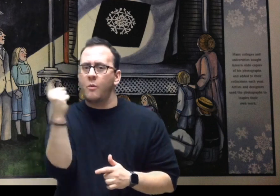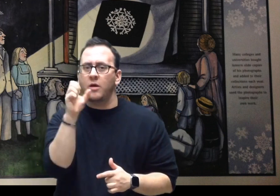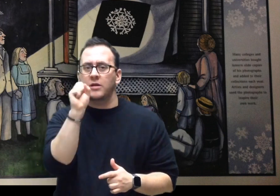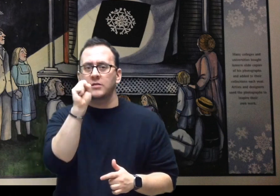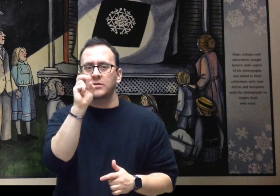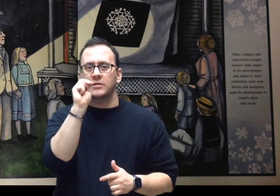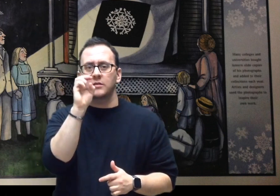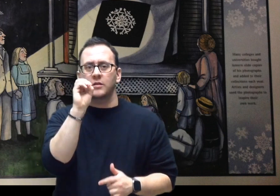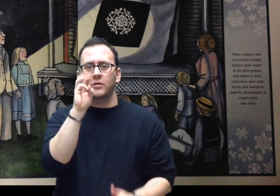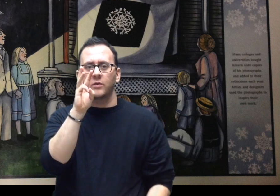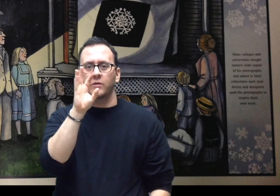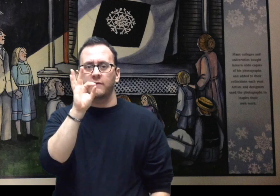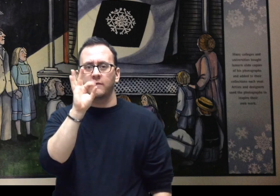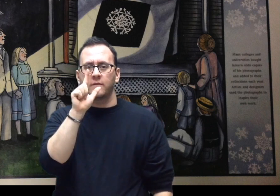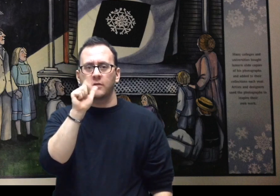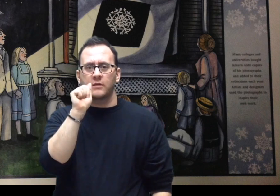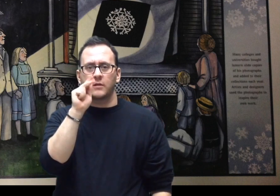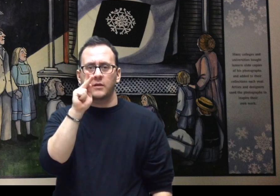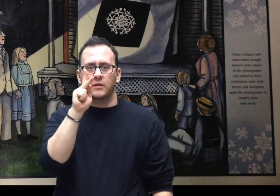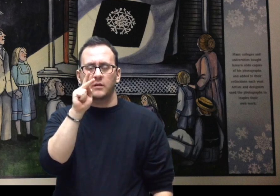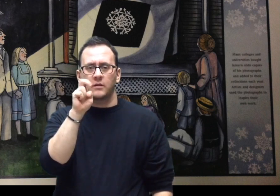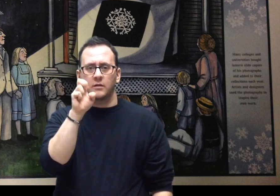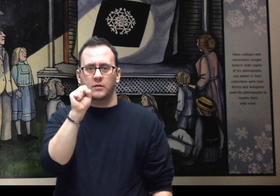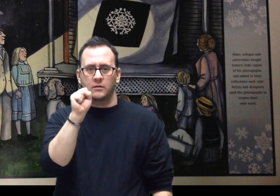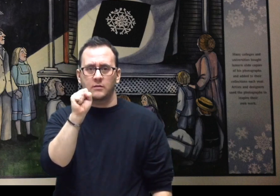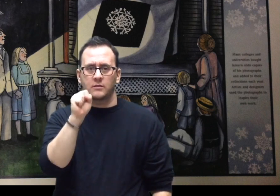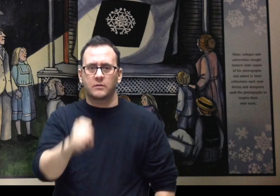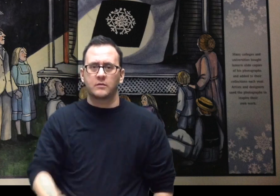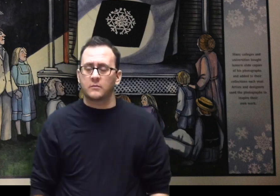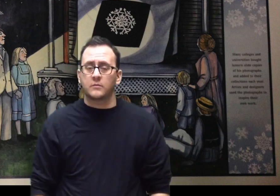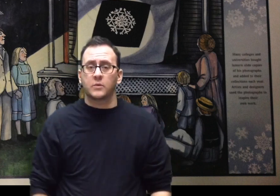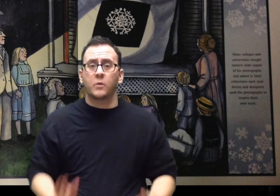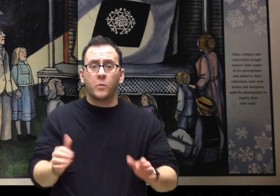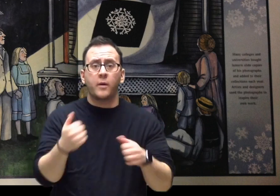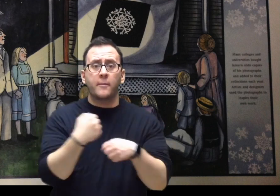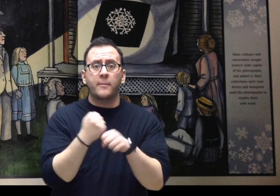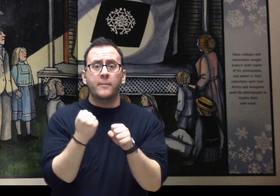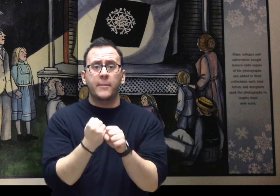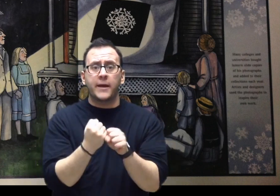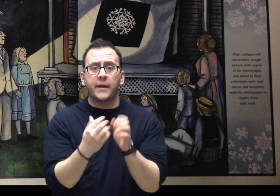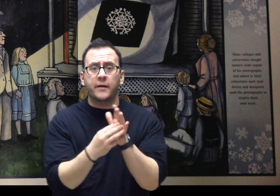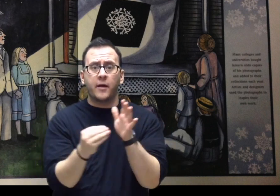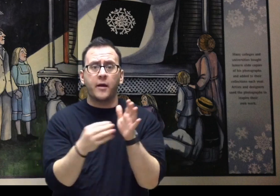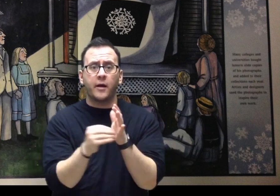He gave copies away or sold them for a few cents. He made special pictures as gifts for birthdays.